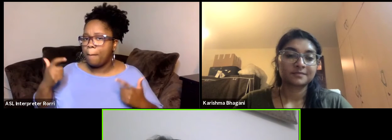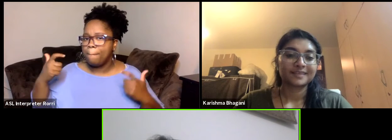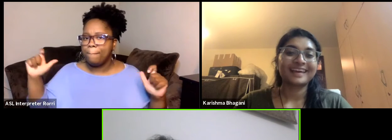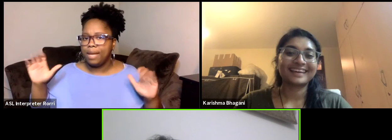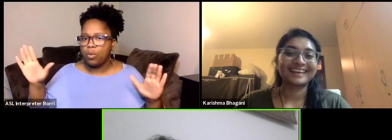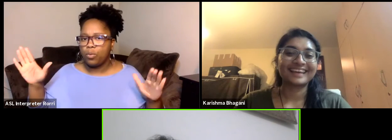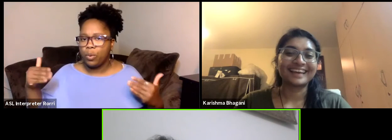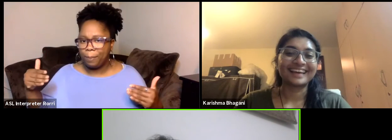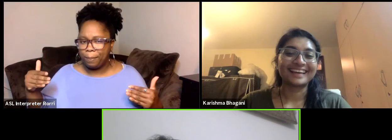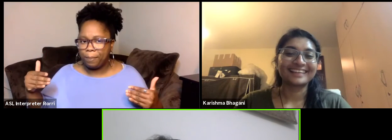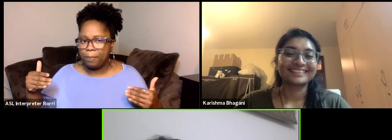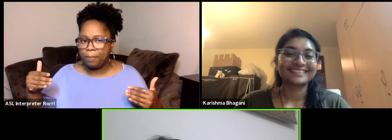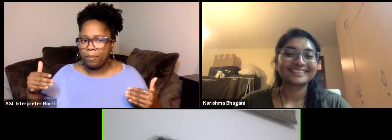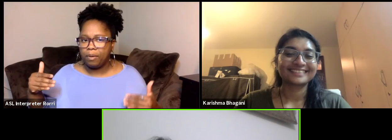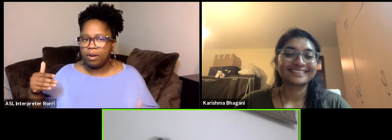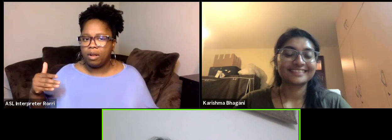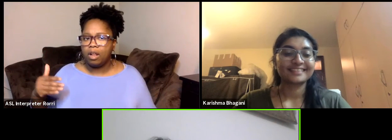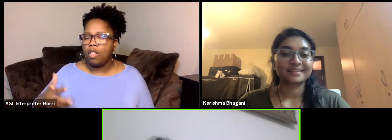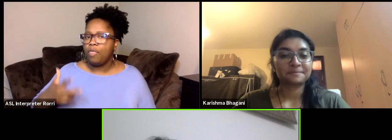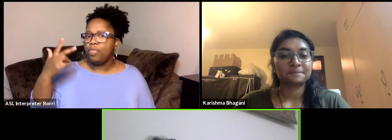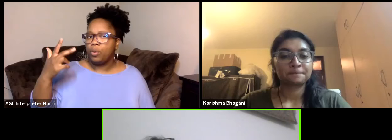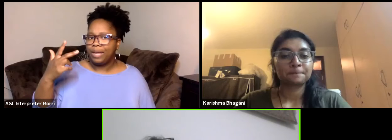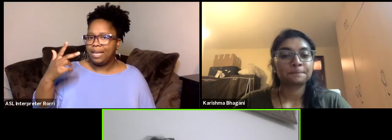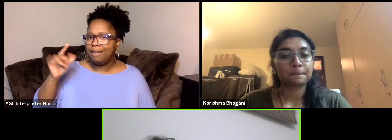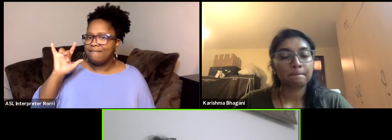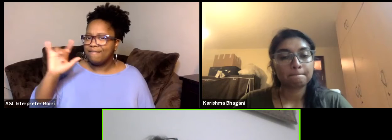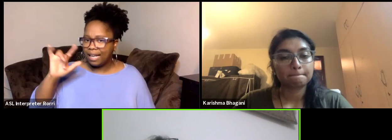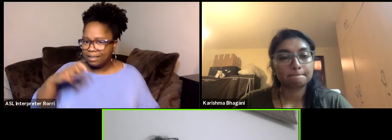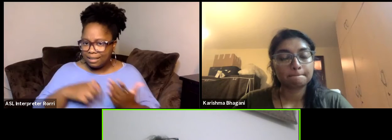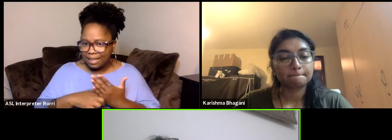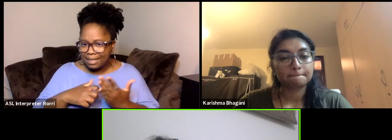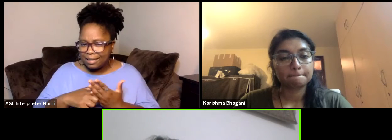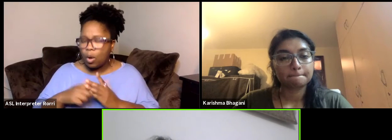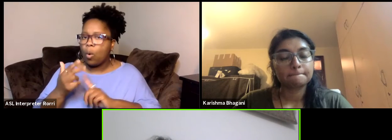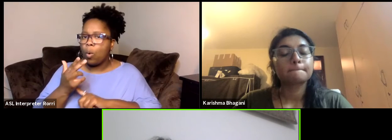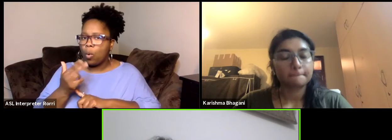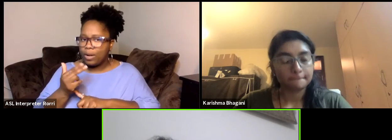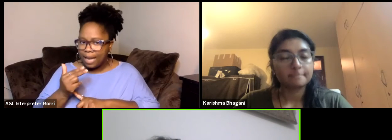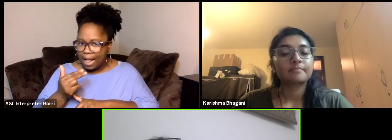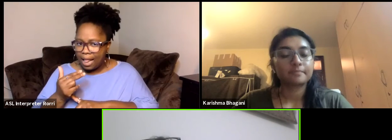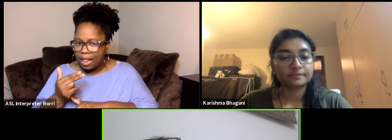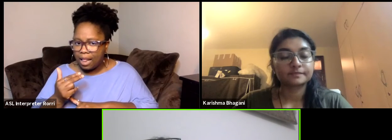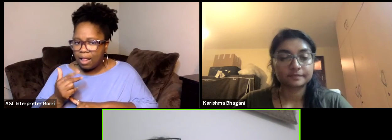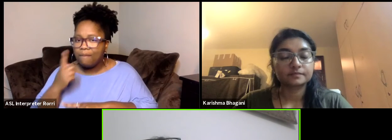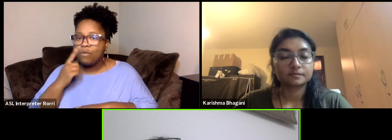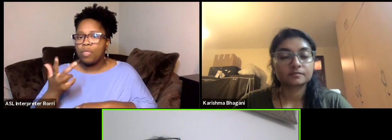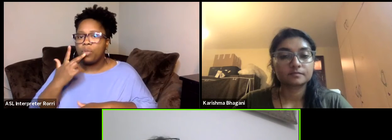And I need three flight tickets and a hotel room for three international guests.